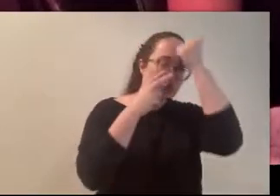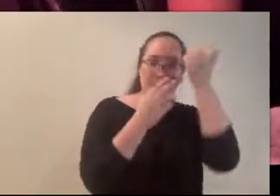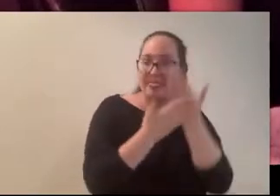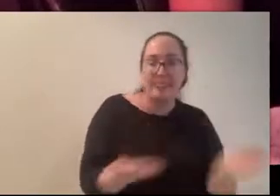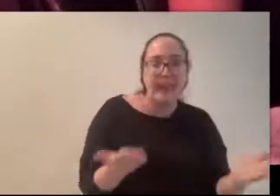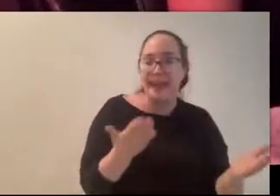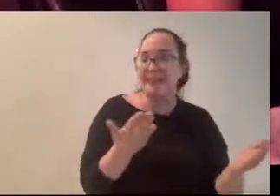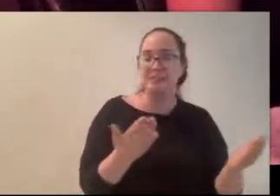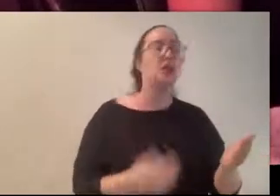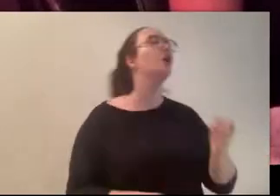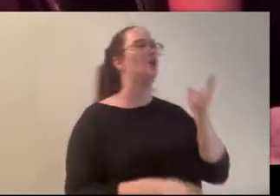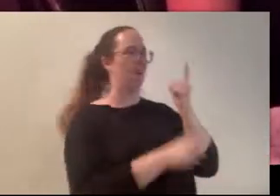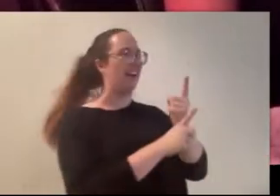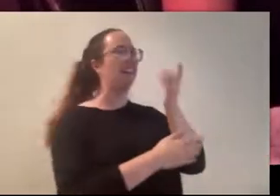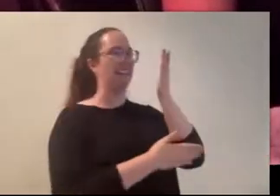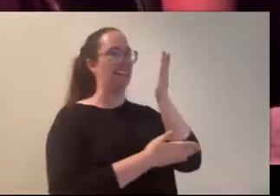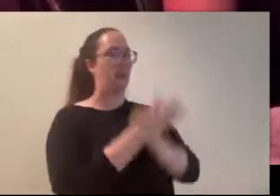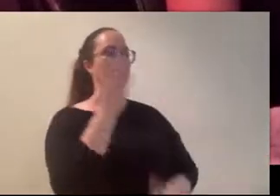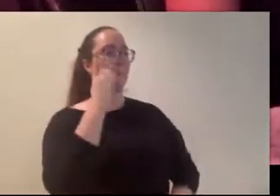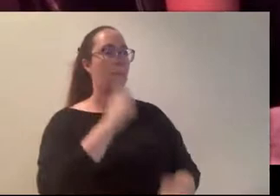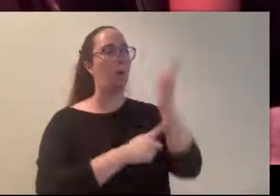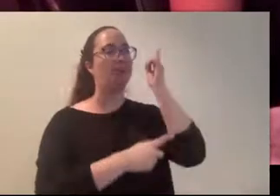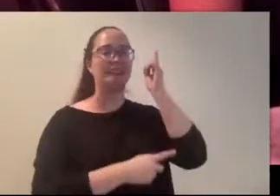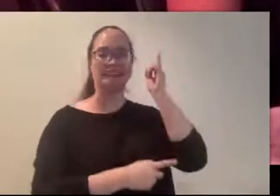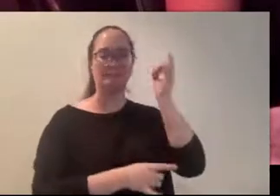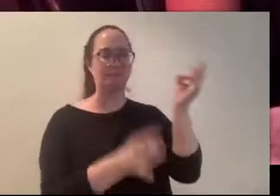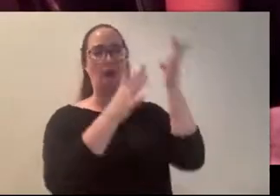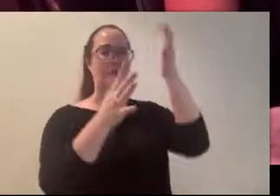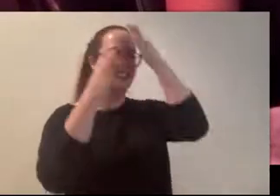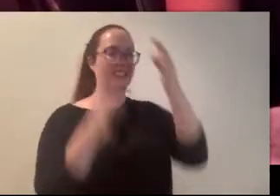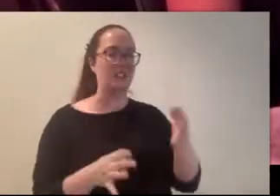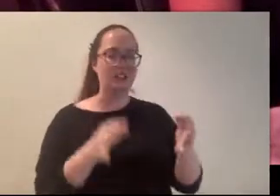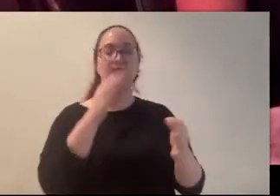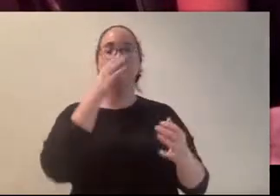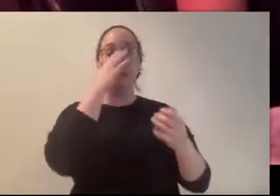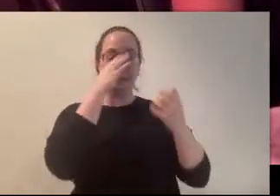some people that made some really poor decisions. This wasn't really a poor decision, this was just